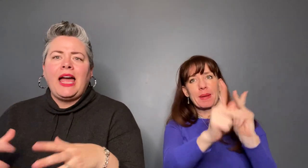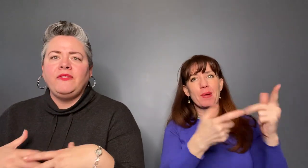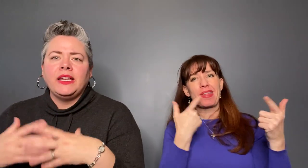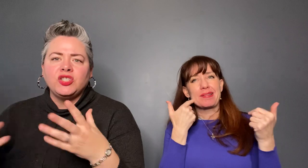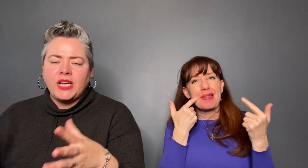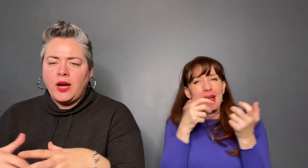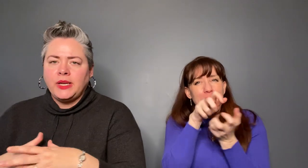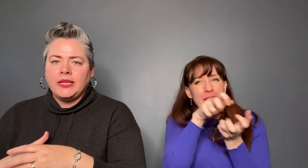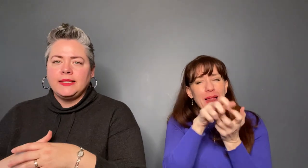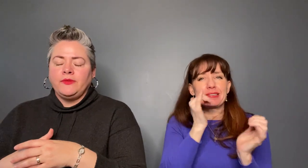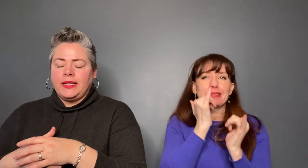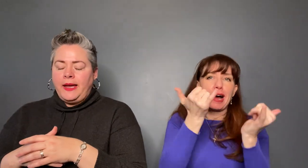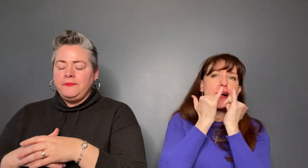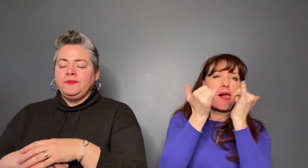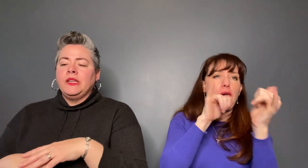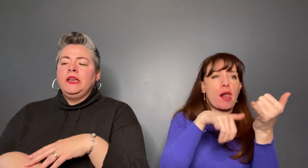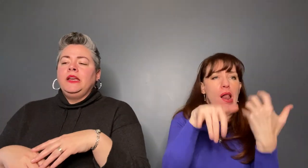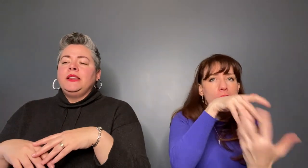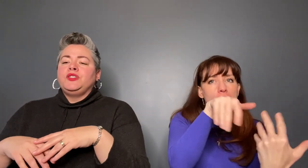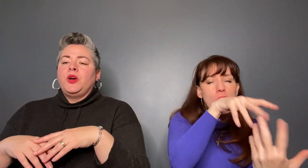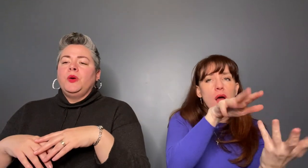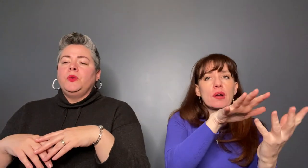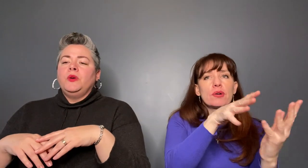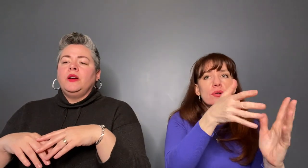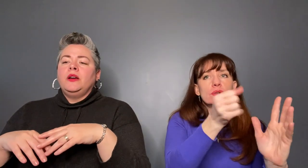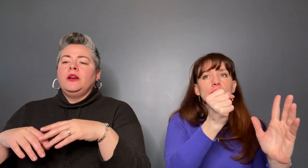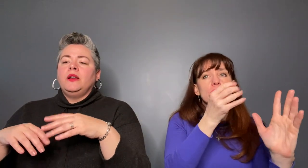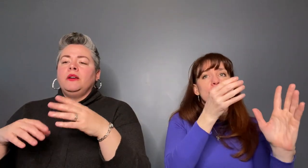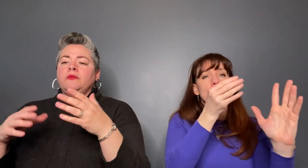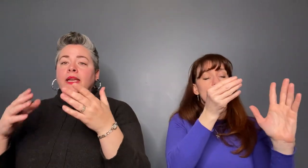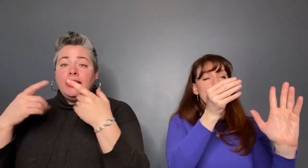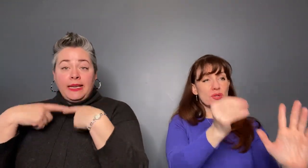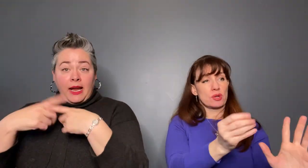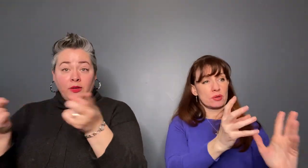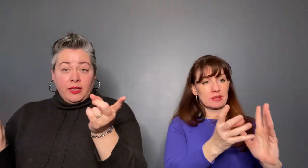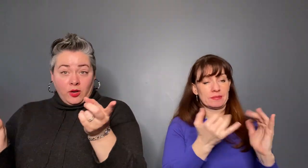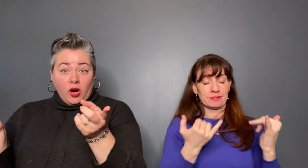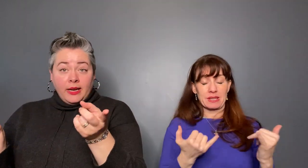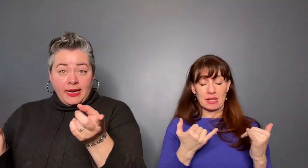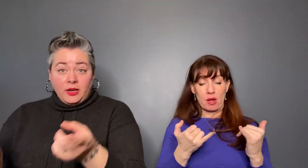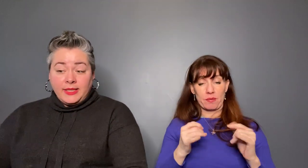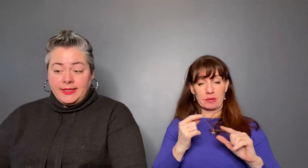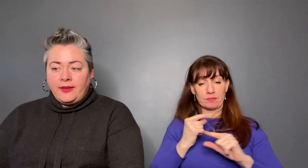and shouting and stuff like that, so the guard announces to